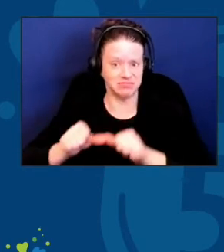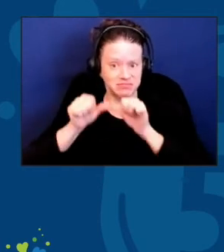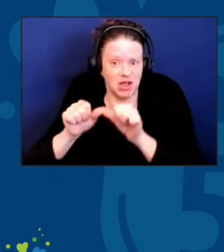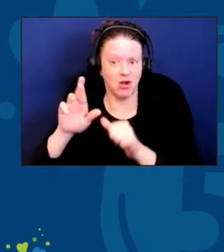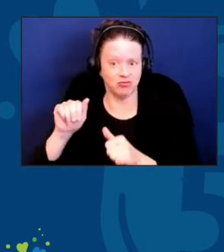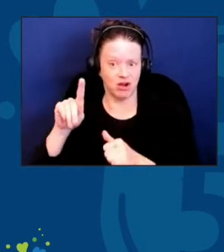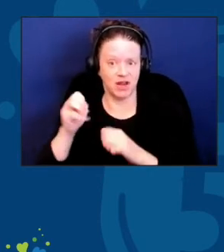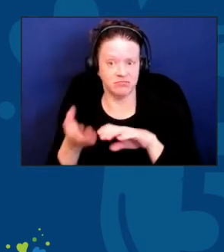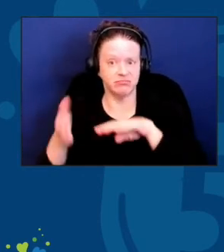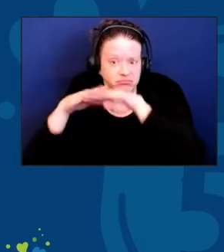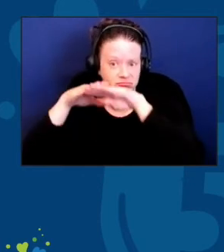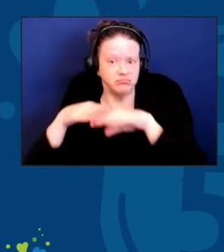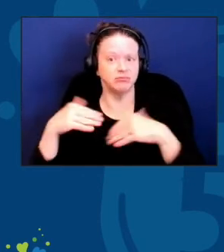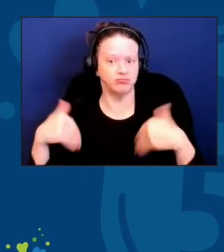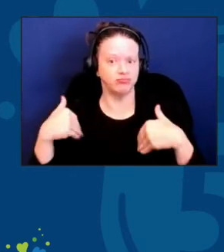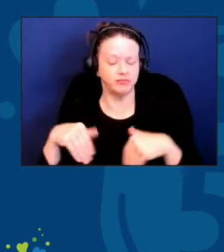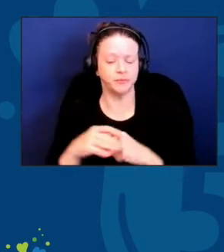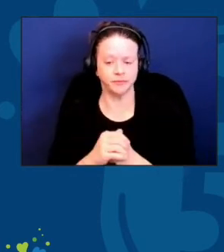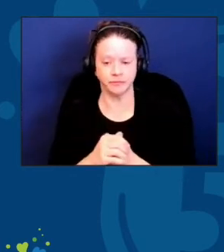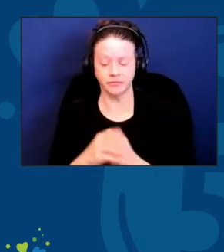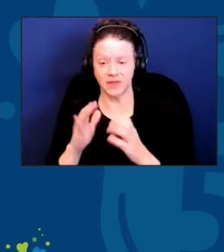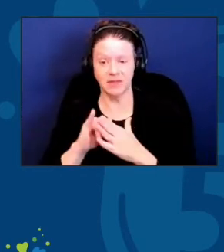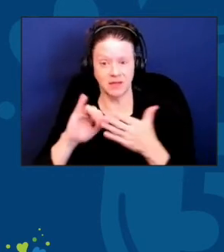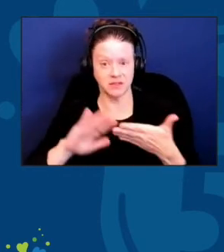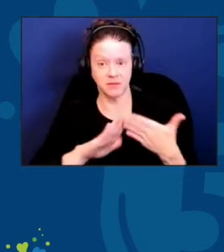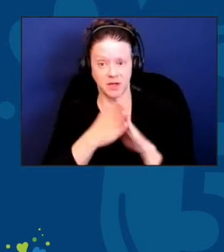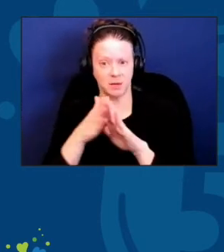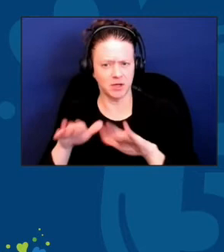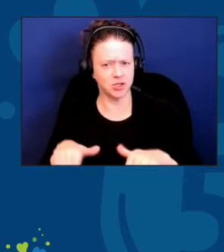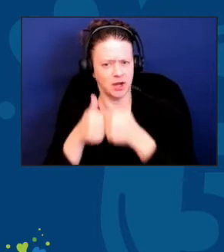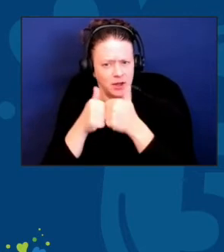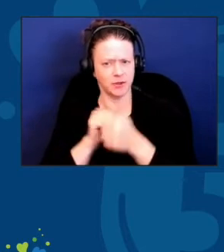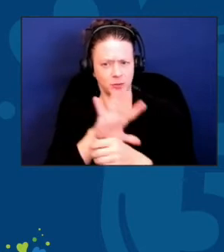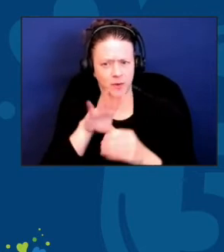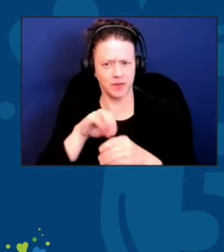And that has become a challenge in our population.